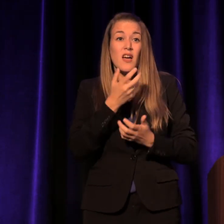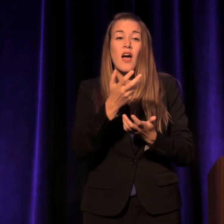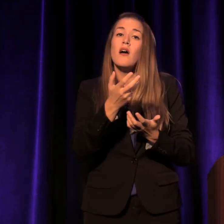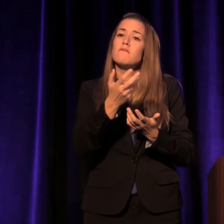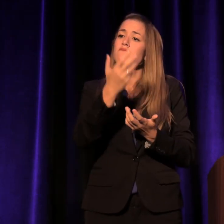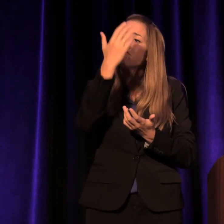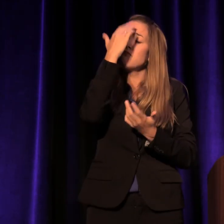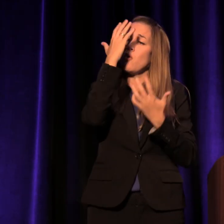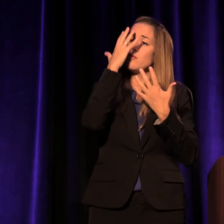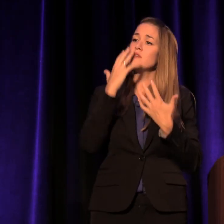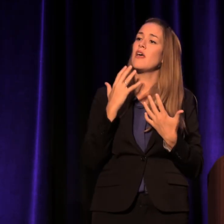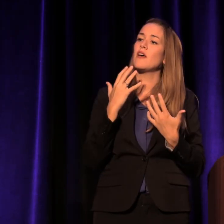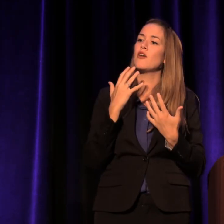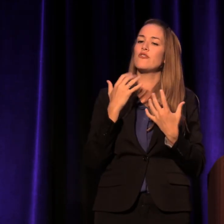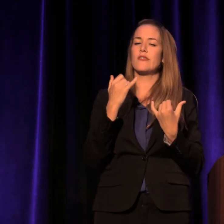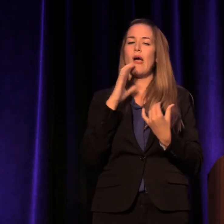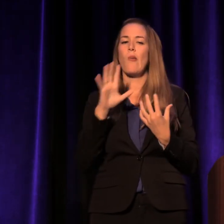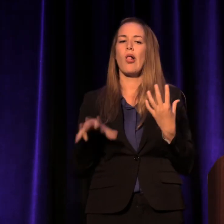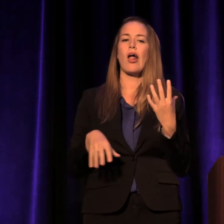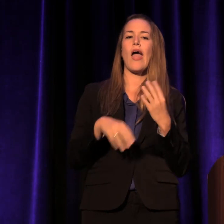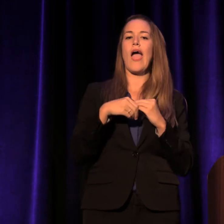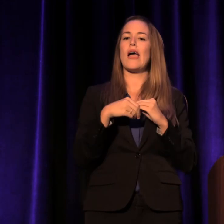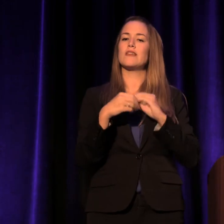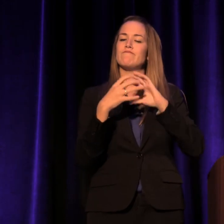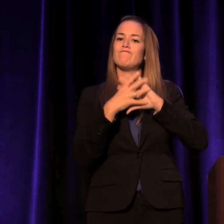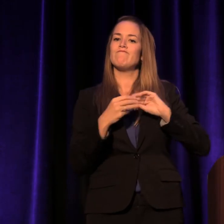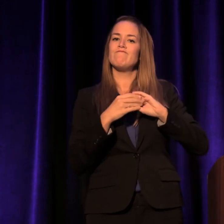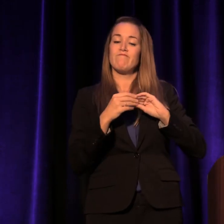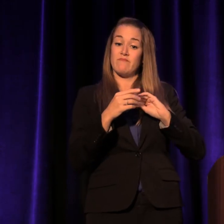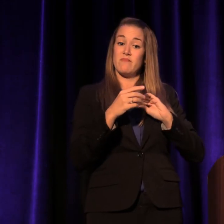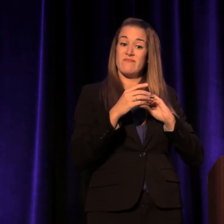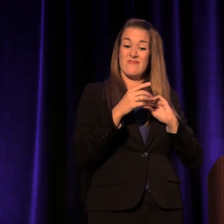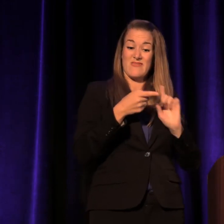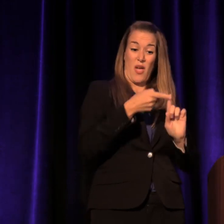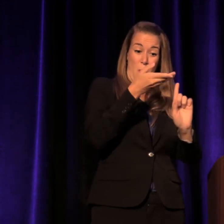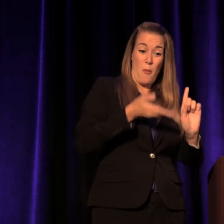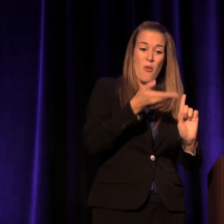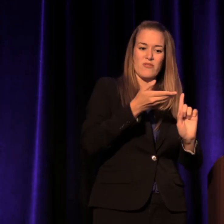so let me tell you about someone who started out sad and shot the moon.